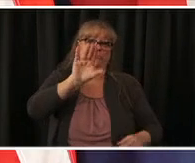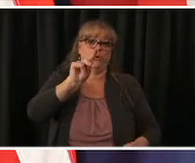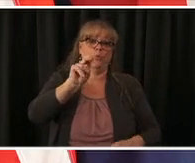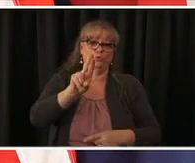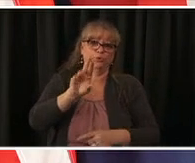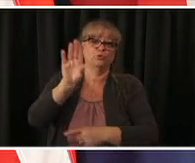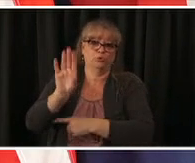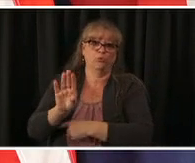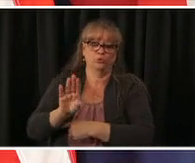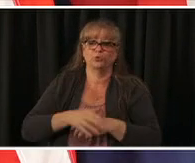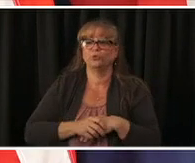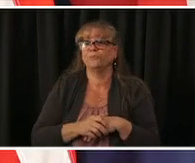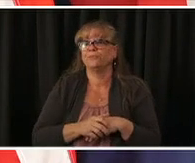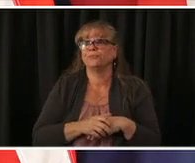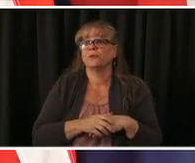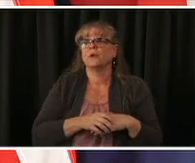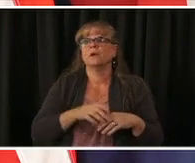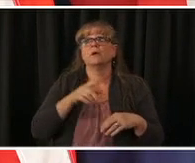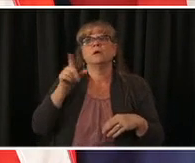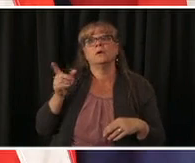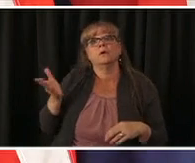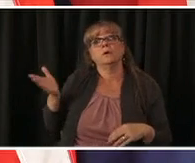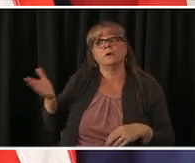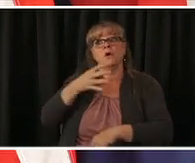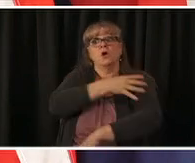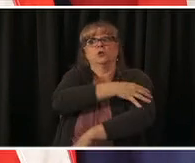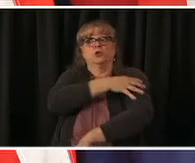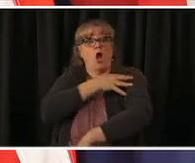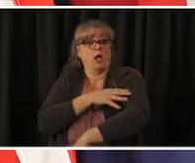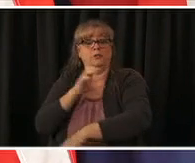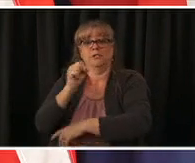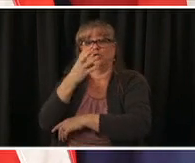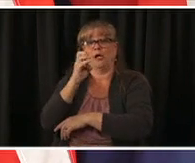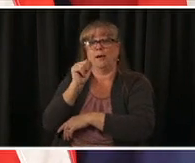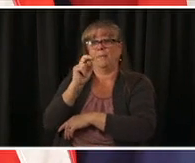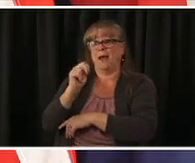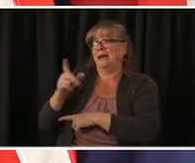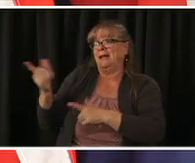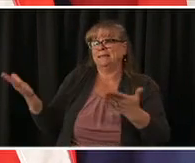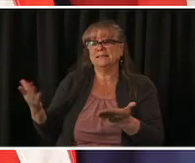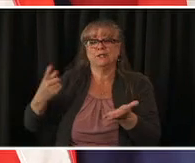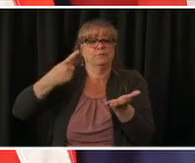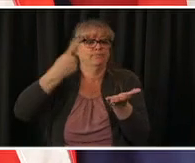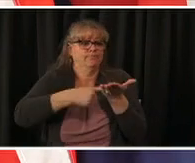general scott sherman to discuss uh the covet situation and vaccine distribution updates